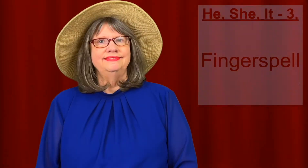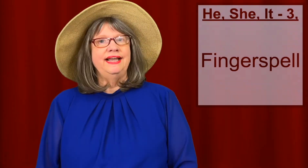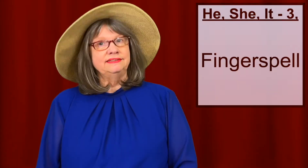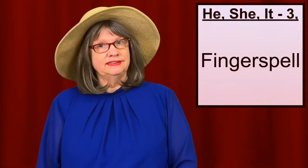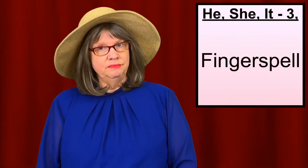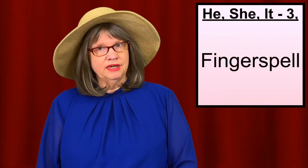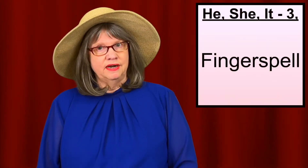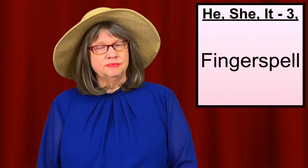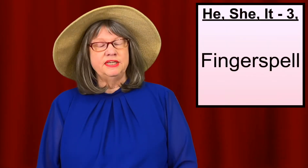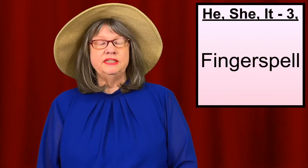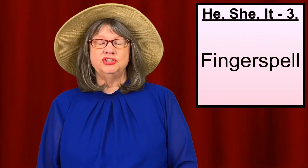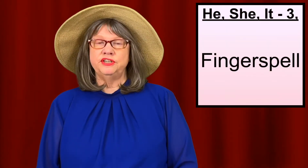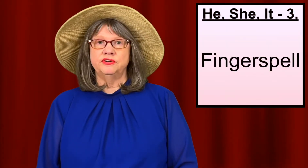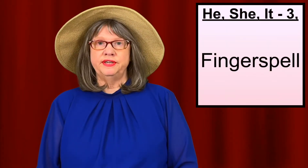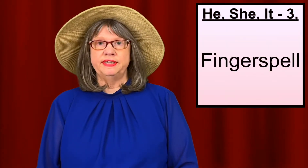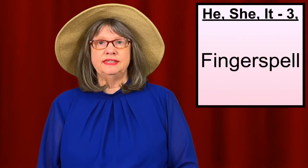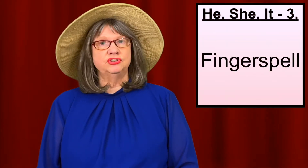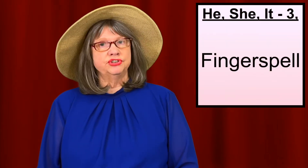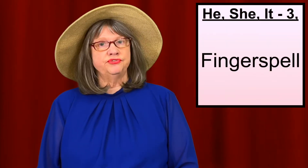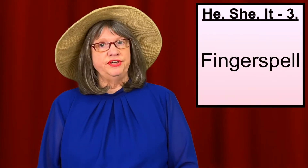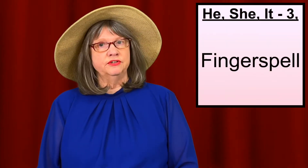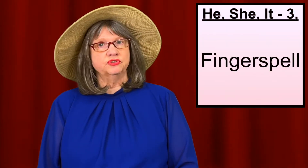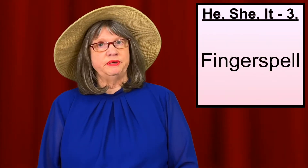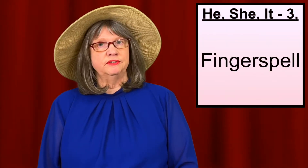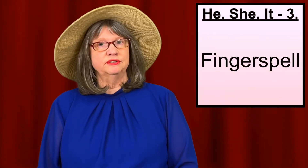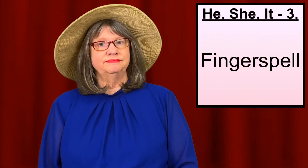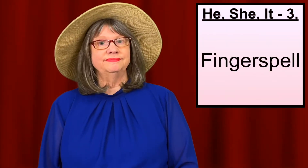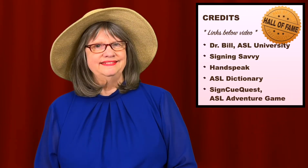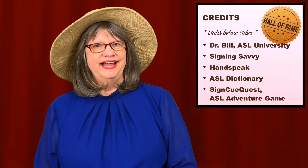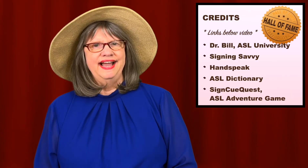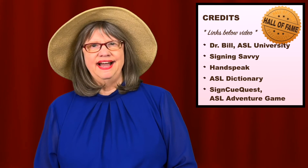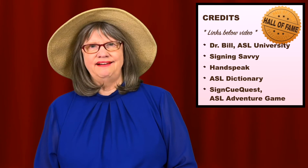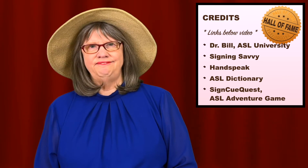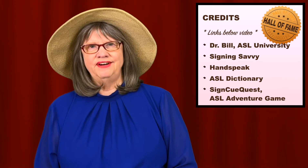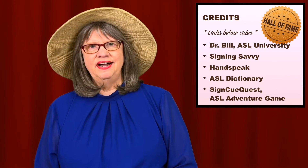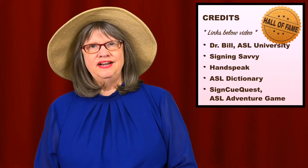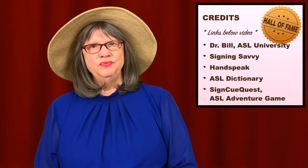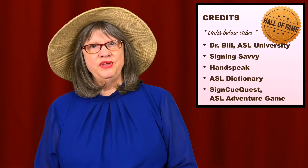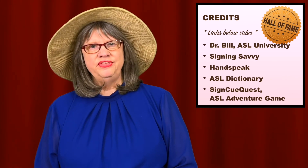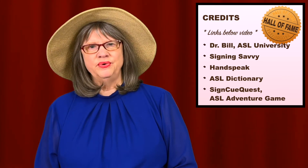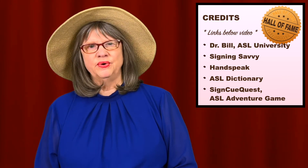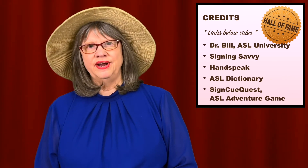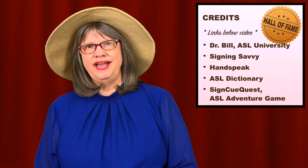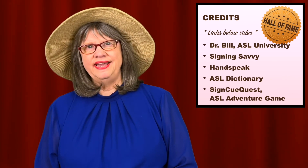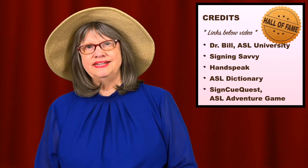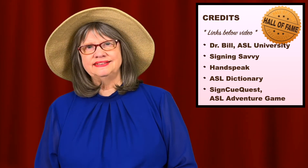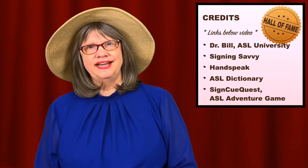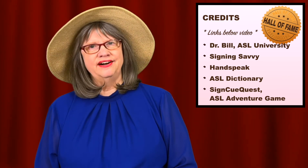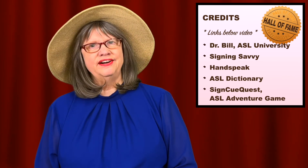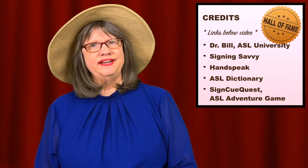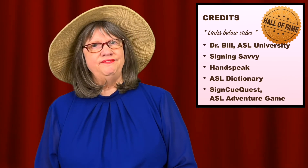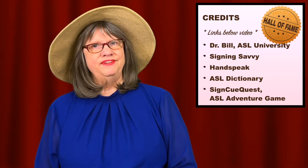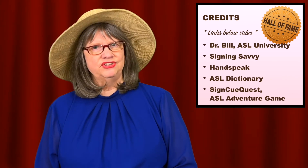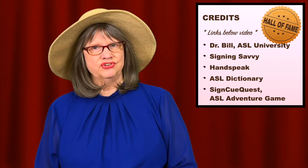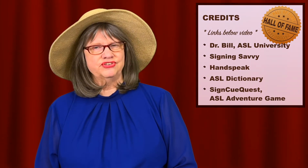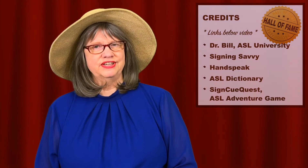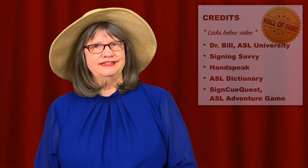And sometimes HE, SHE or IT is just fingerspelled. Have fun with your ASL adventures! 🤙